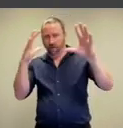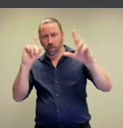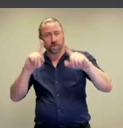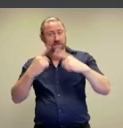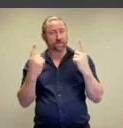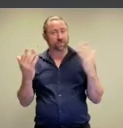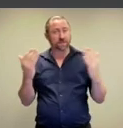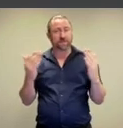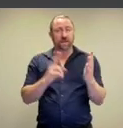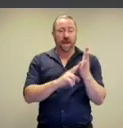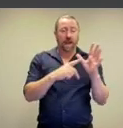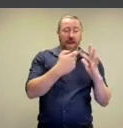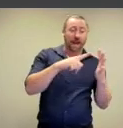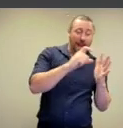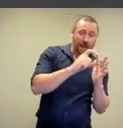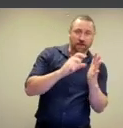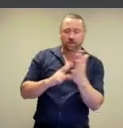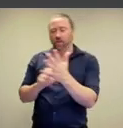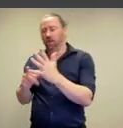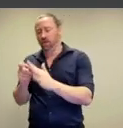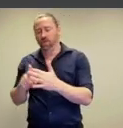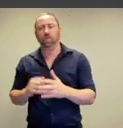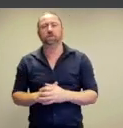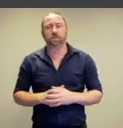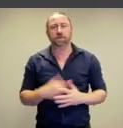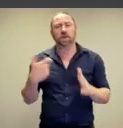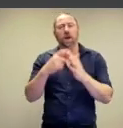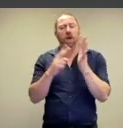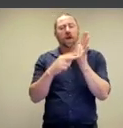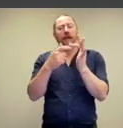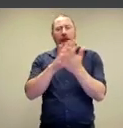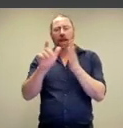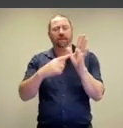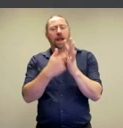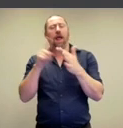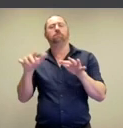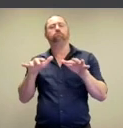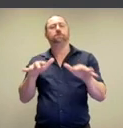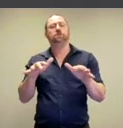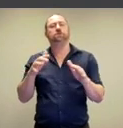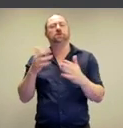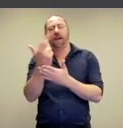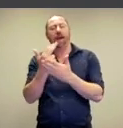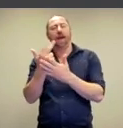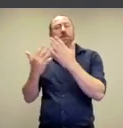think about this distinction. So it was the British art historian